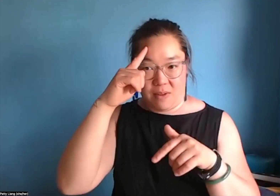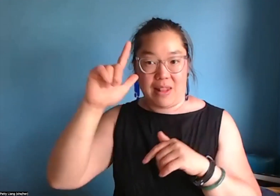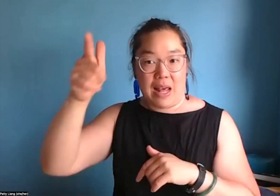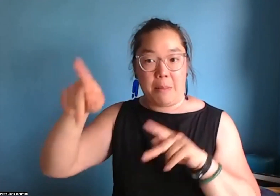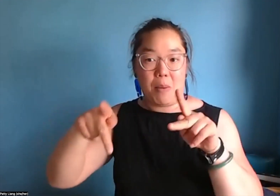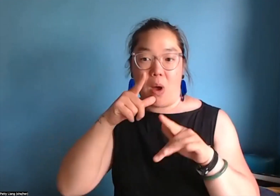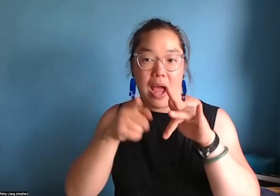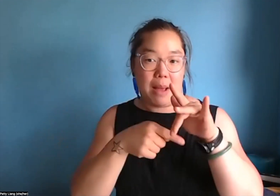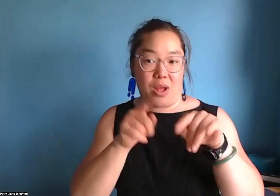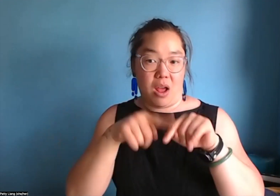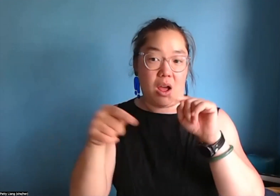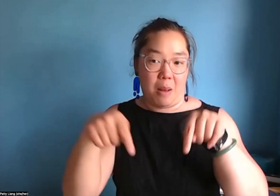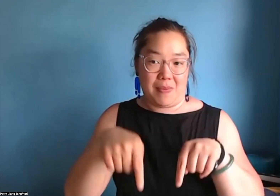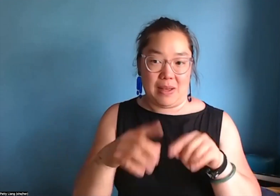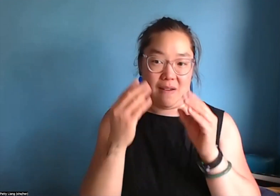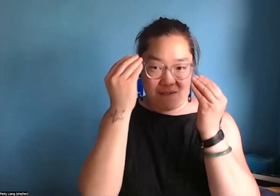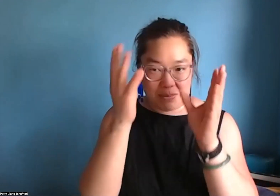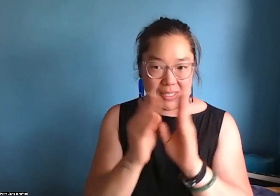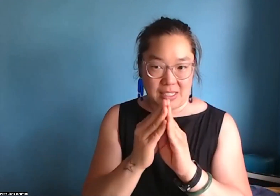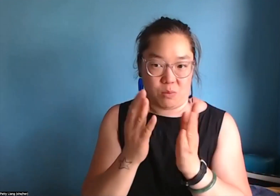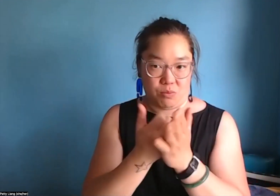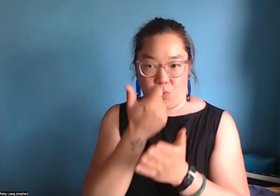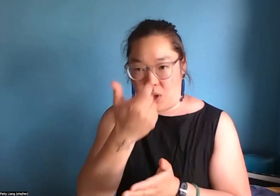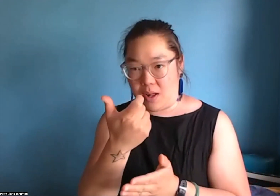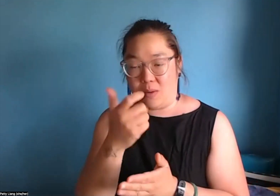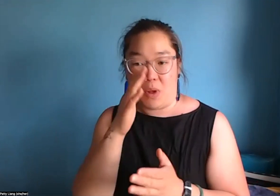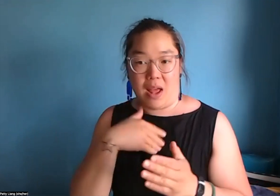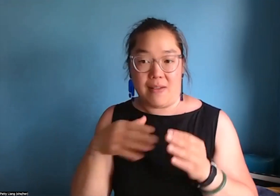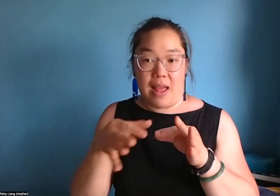This is being recorded for later for folks who can't join this informational session.